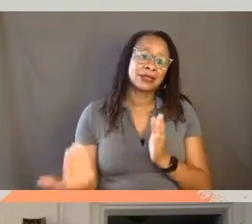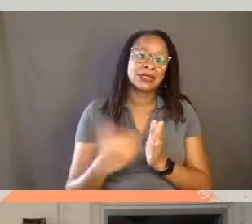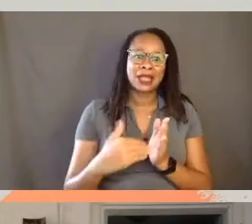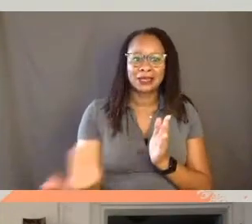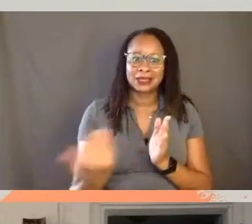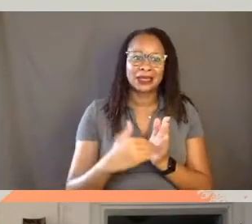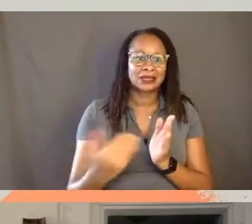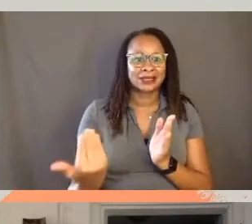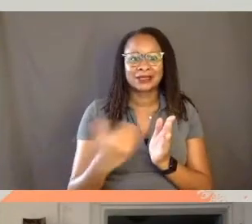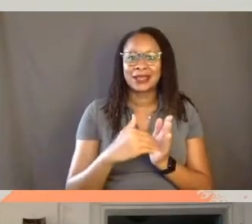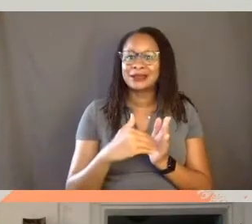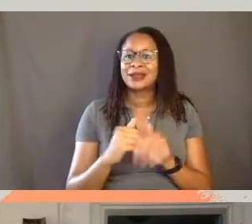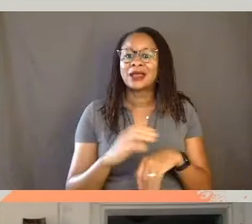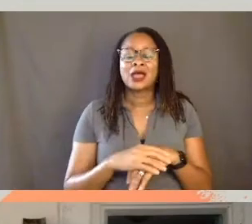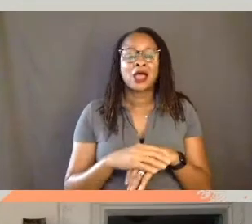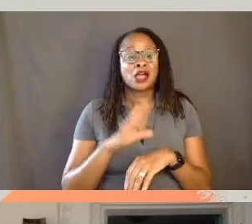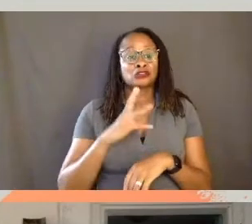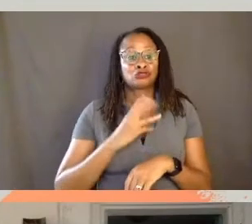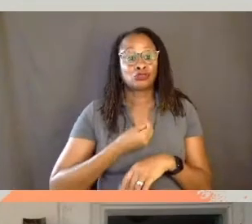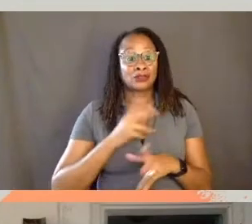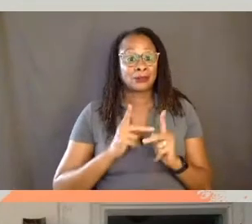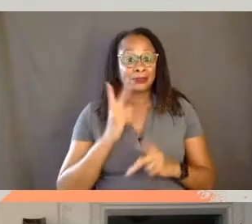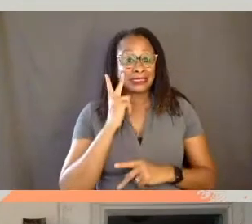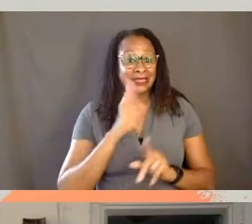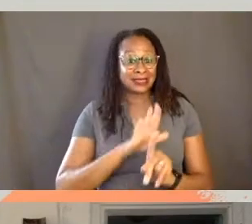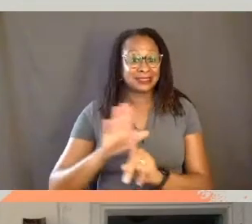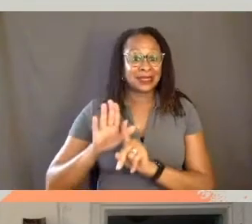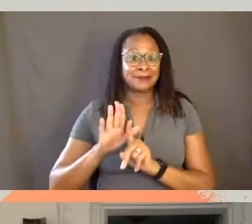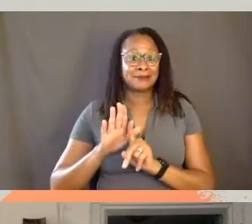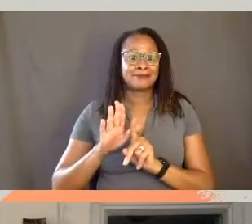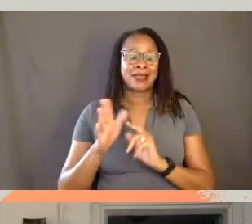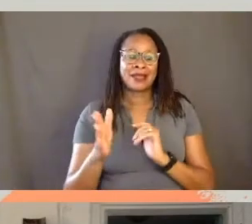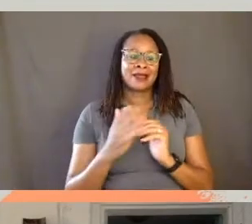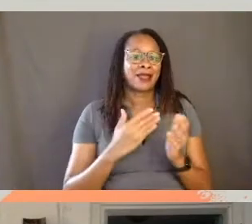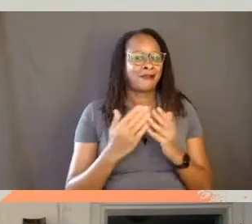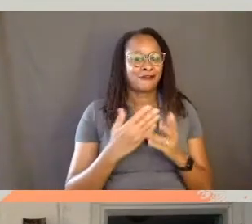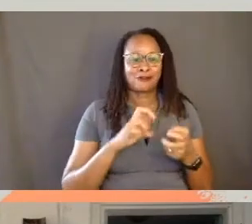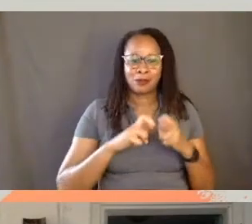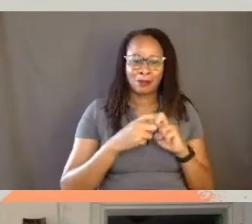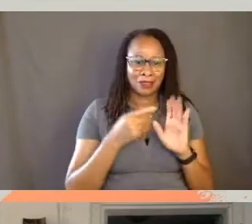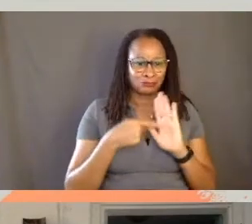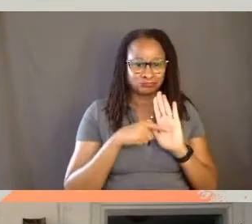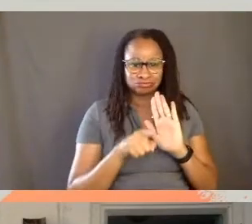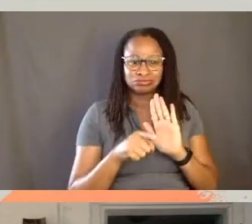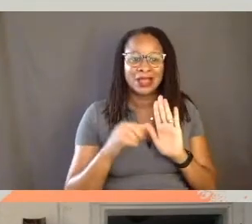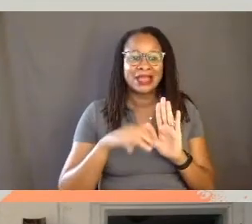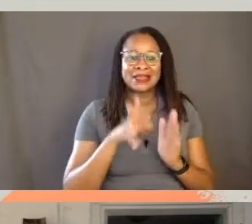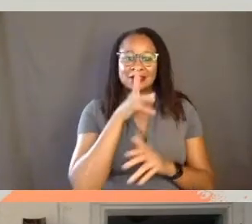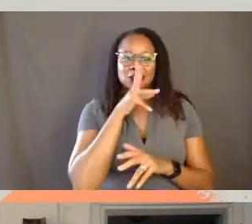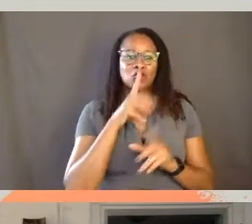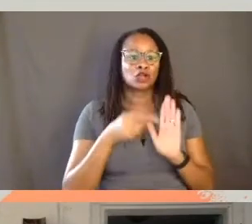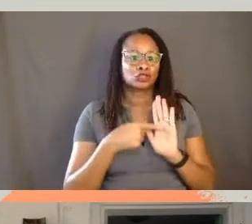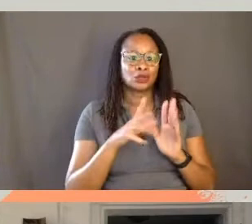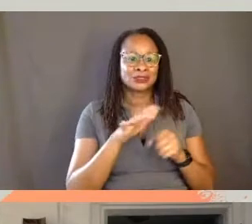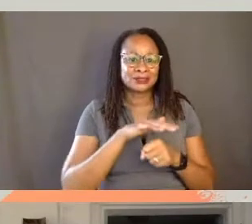trans people were seeing themselves, however problematically reflected in the talk show space and in the tabloid space.